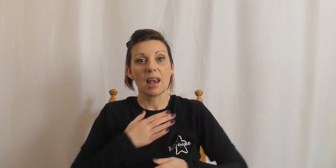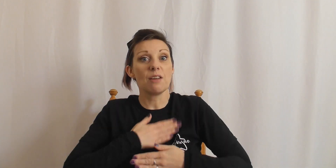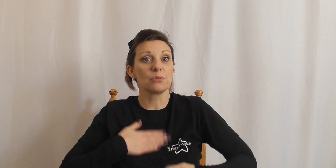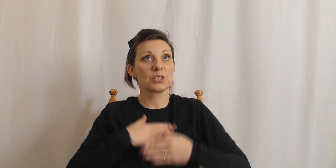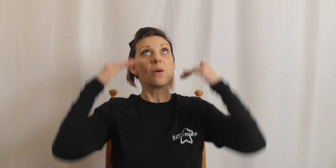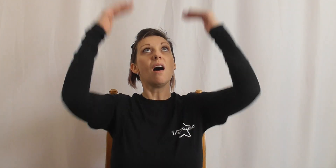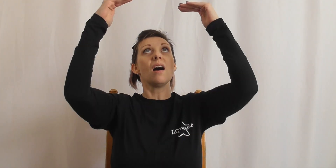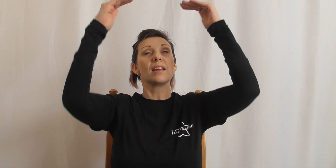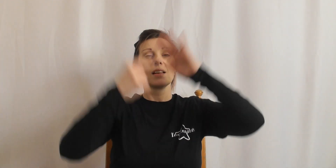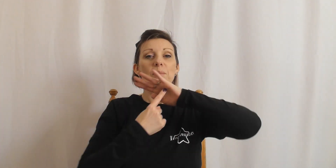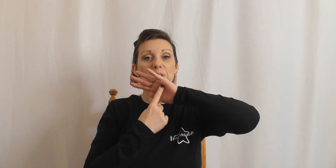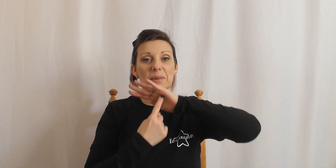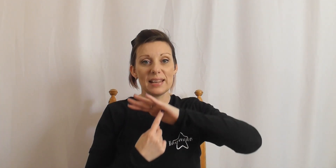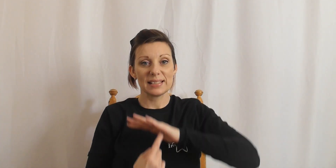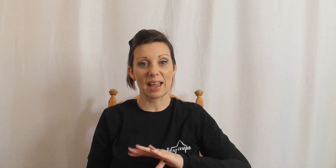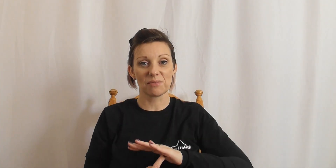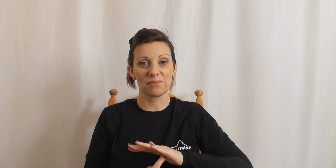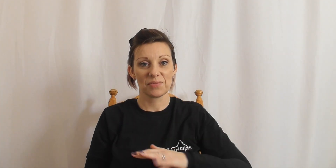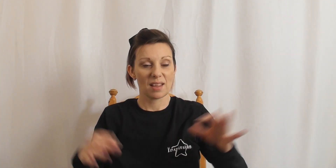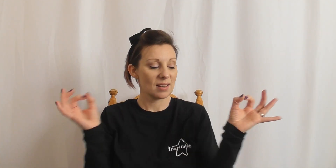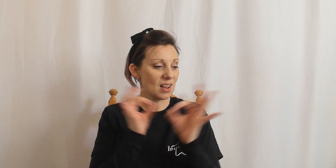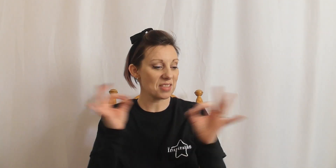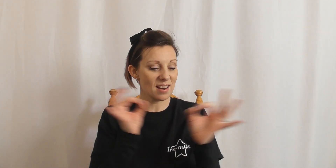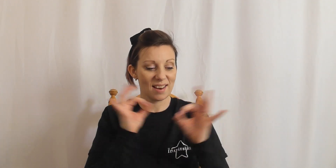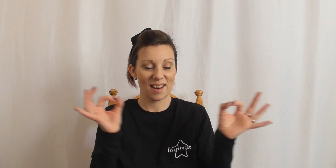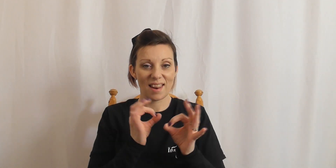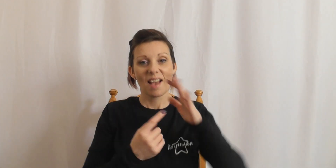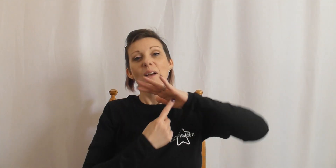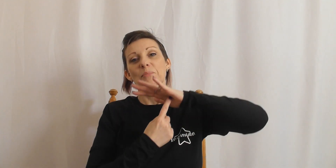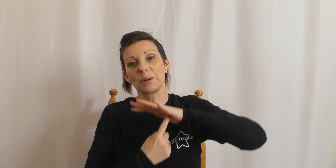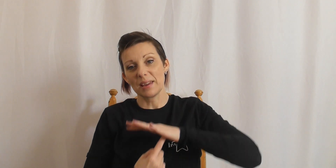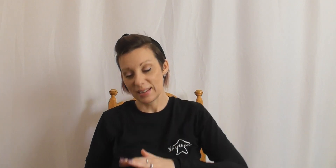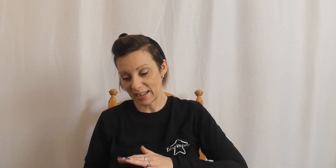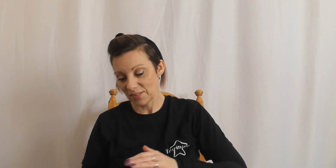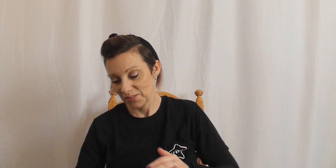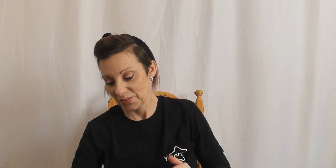levels to high. Bring me down, nothing, bring me down.